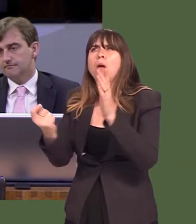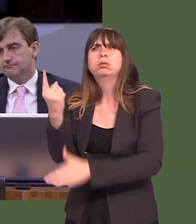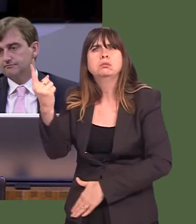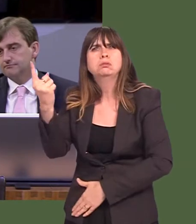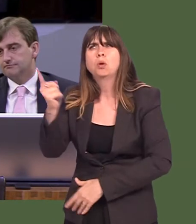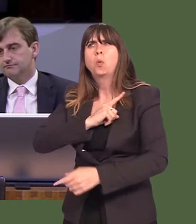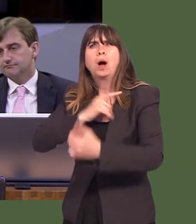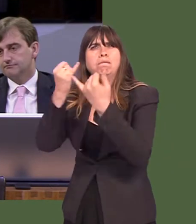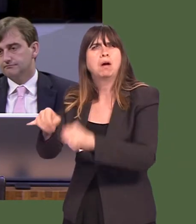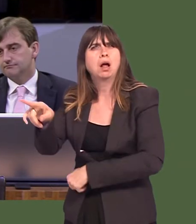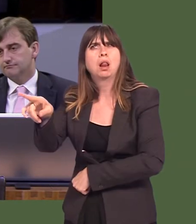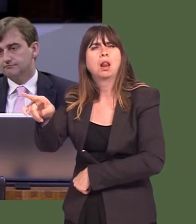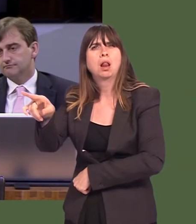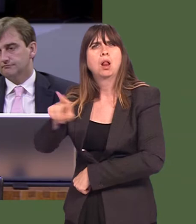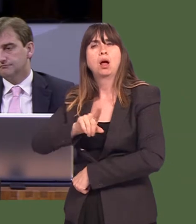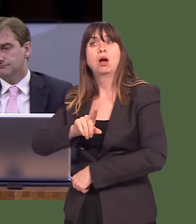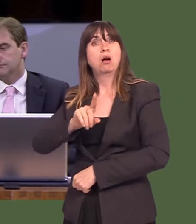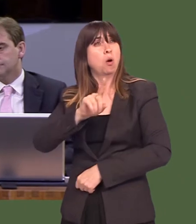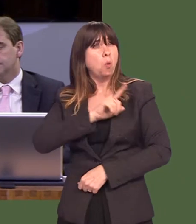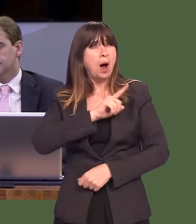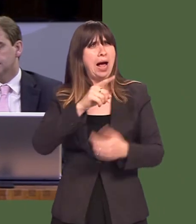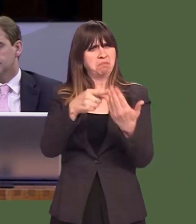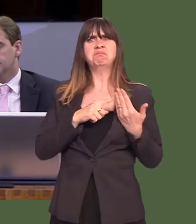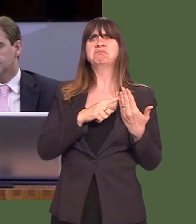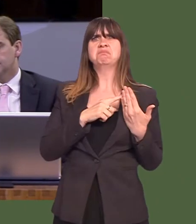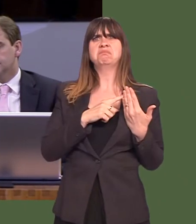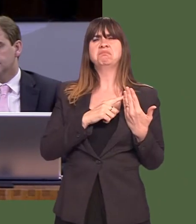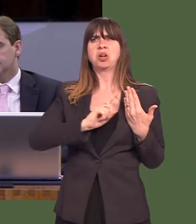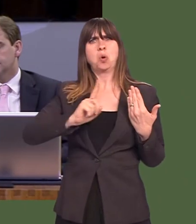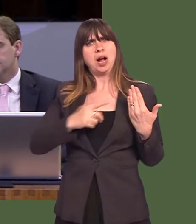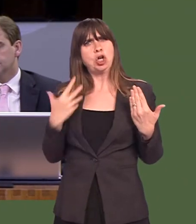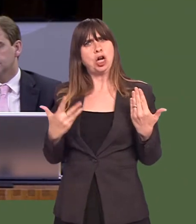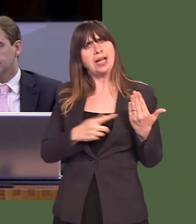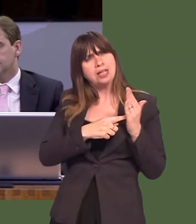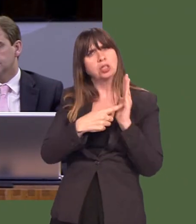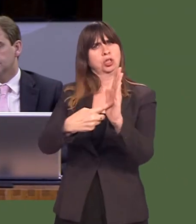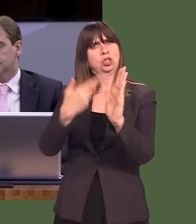what went on within that unit, why on earth are you not allowing that report to come forward,